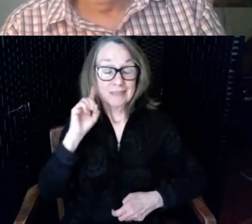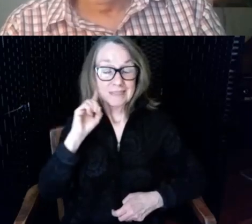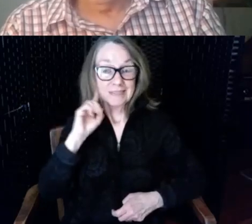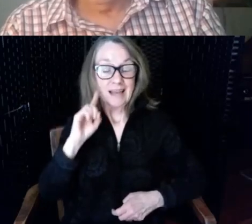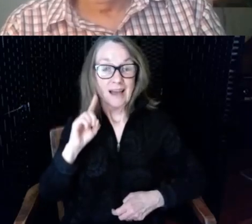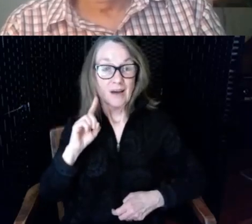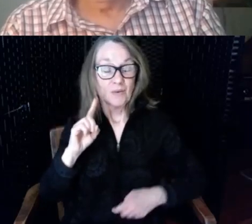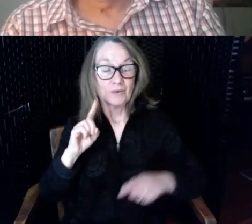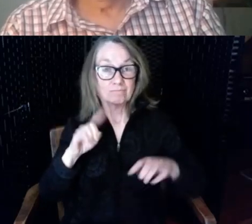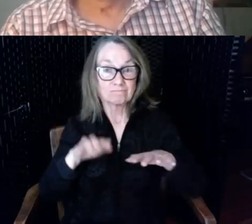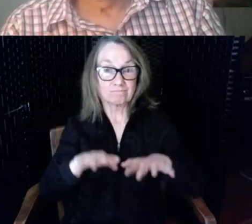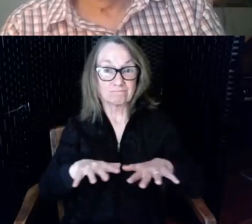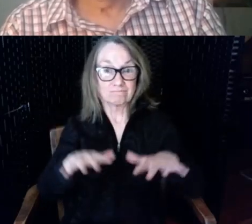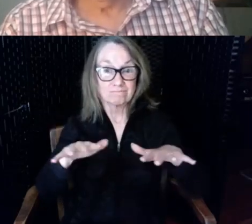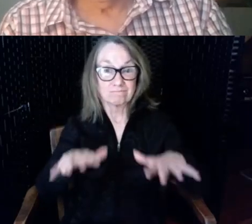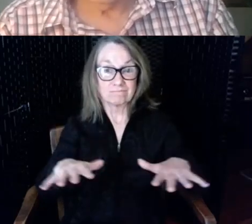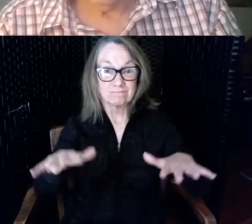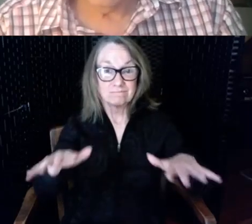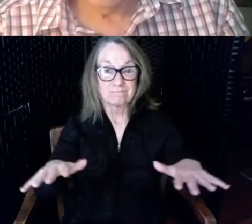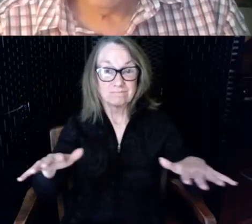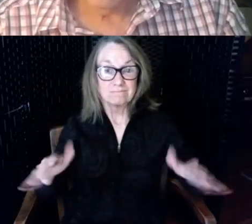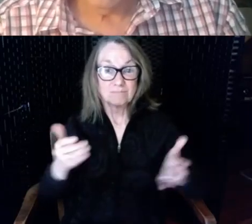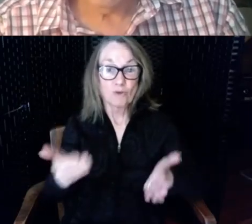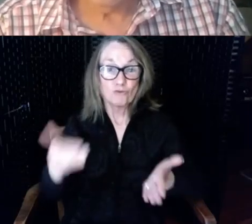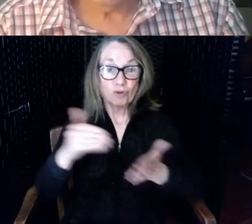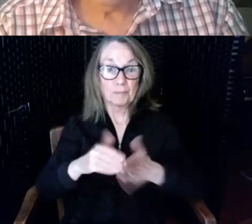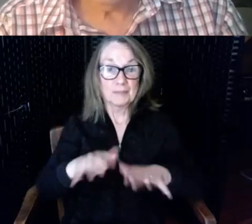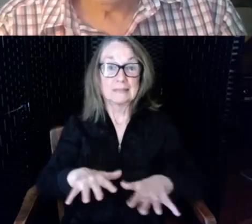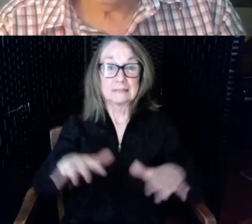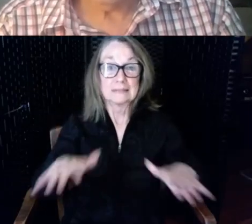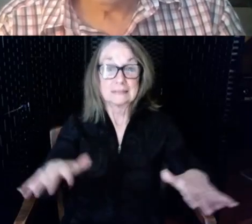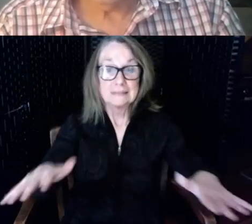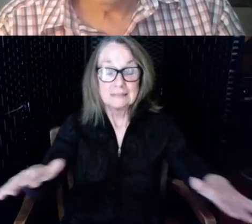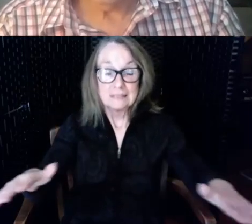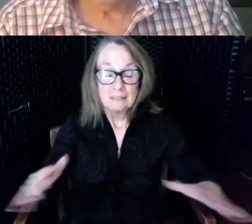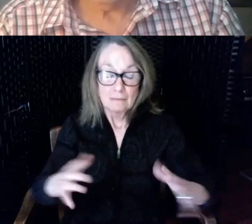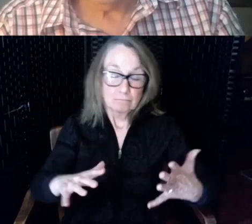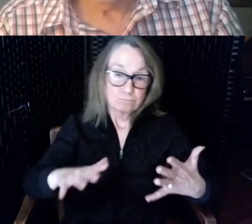large venue such as a church or a lecture hall particularly one that has